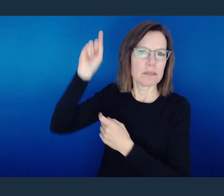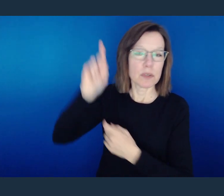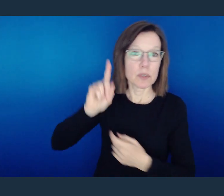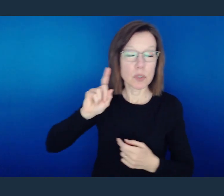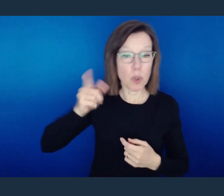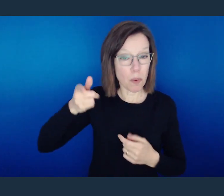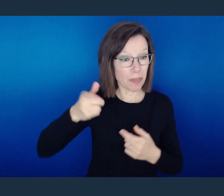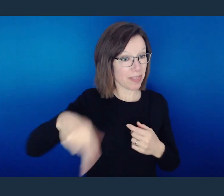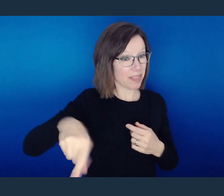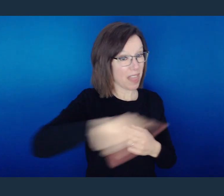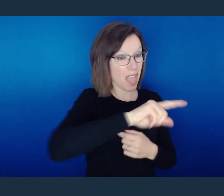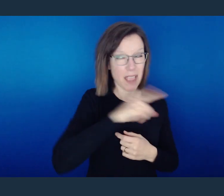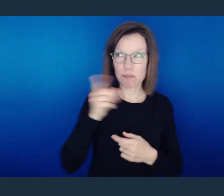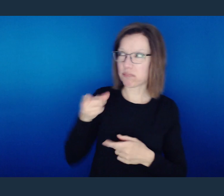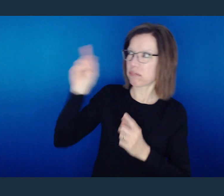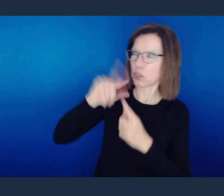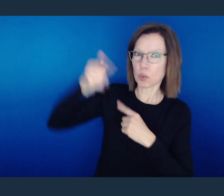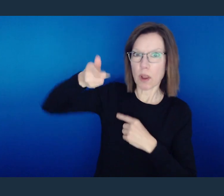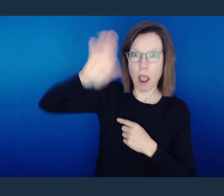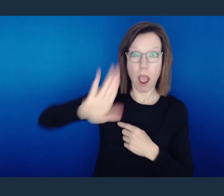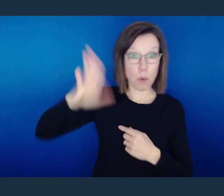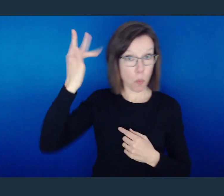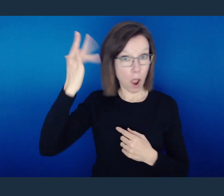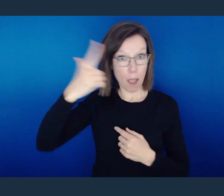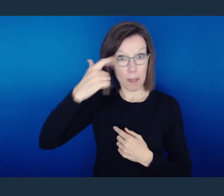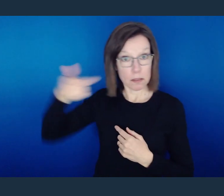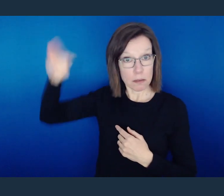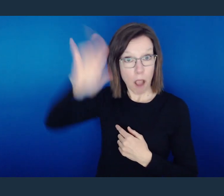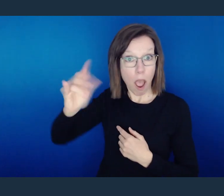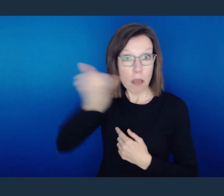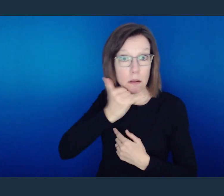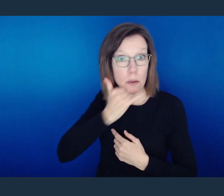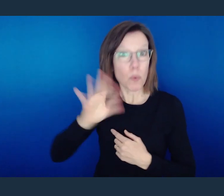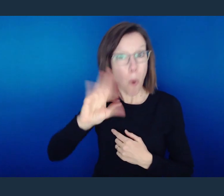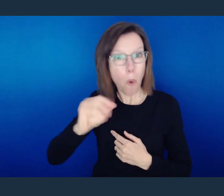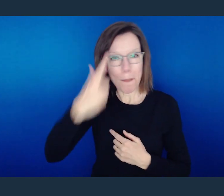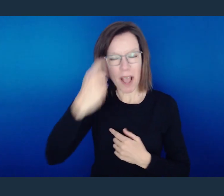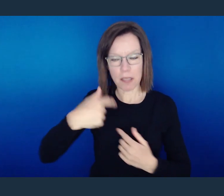So God's name is being slandered not because God has failed but because you are faulty.